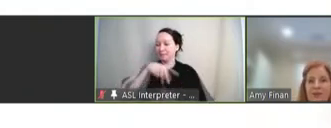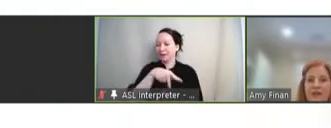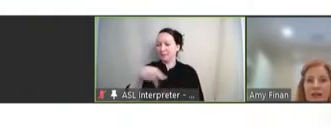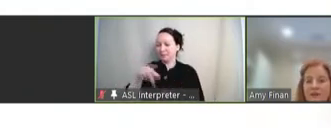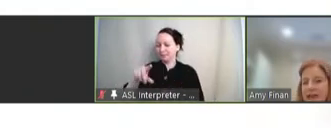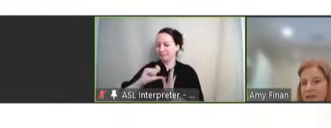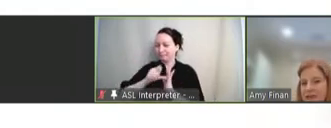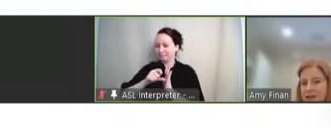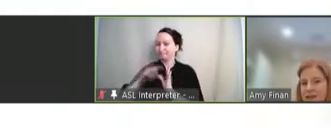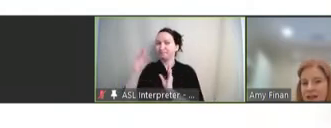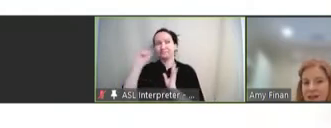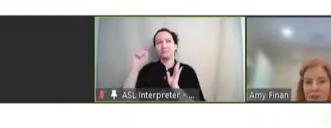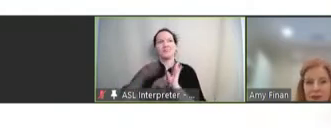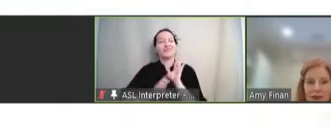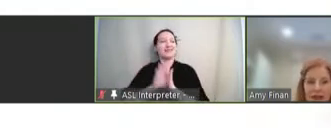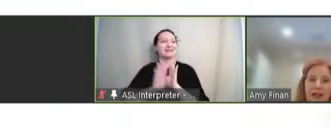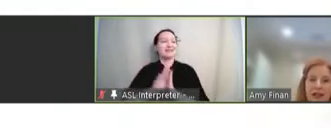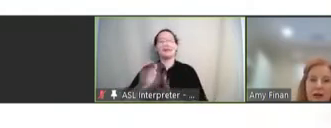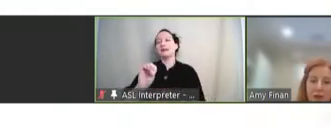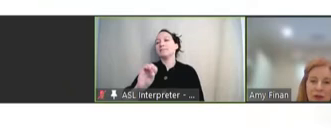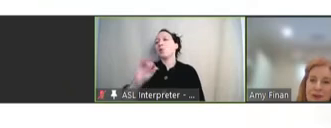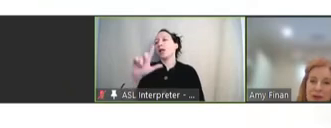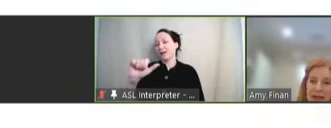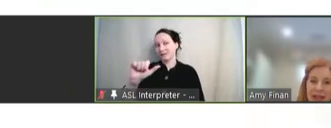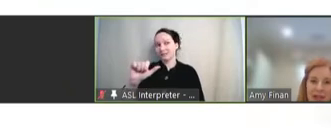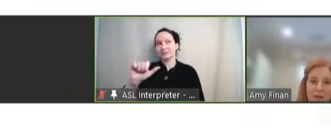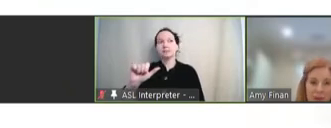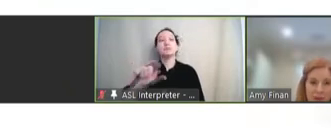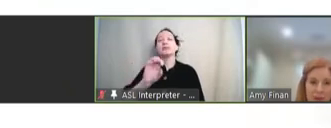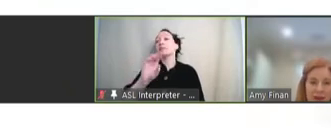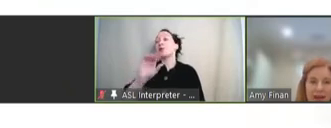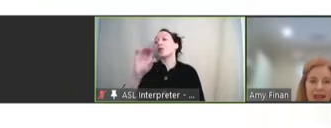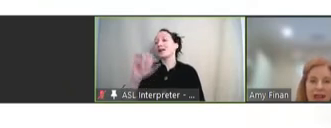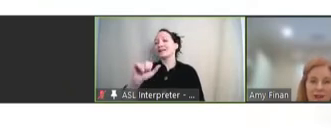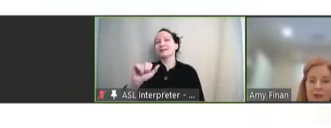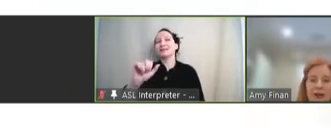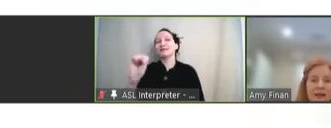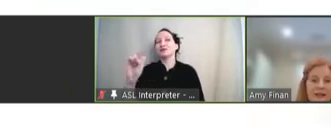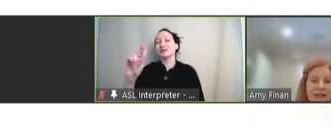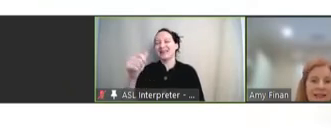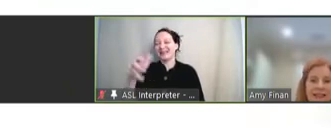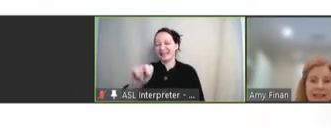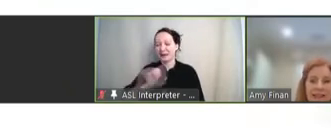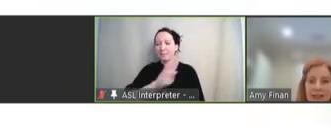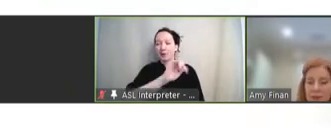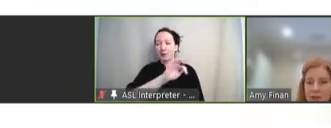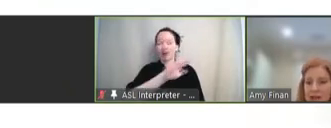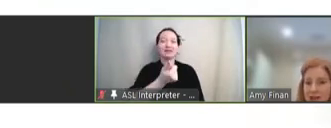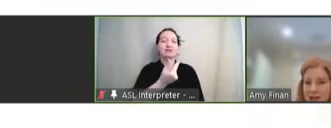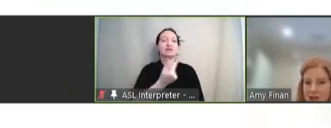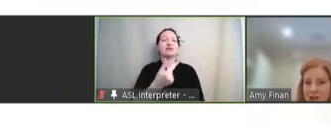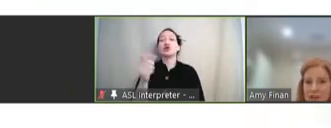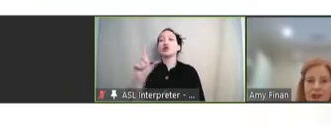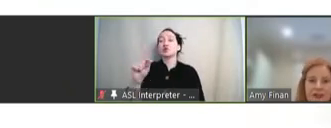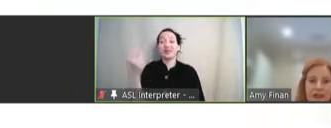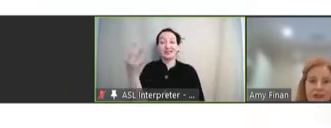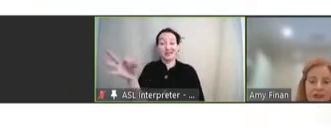to develop vaccines against Ebola, Ebola Sudan and Marburg. In 2019 and with technologies in license